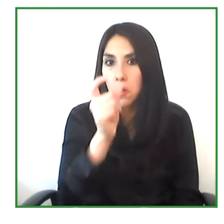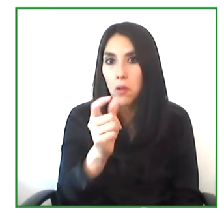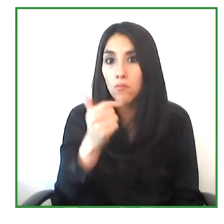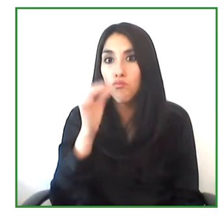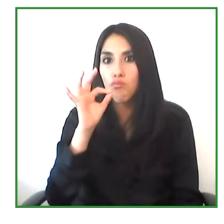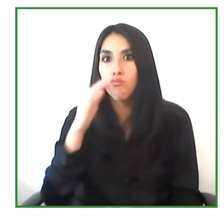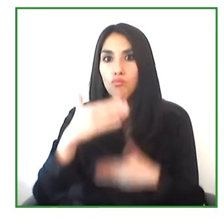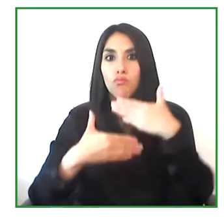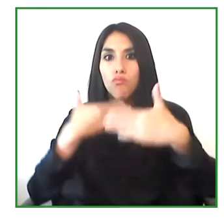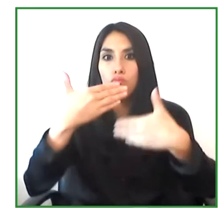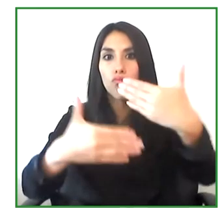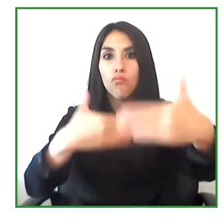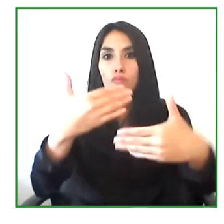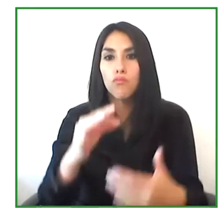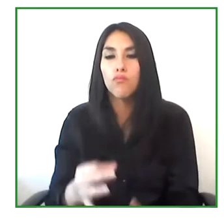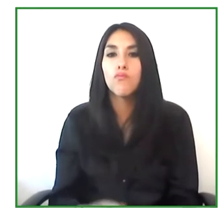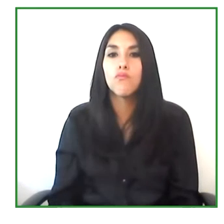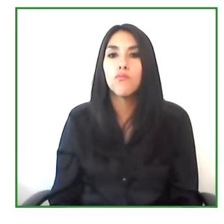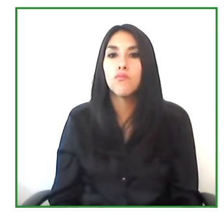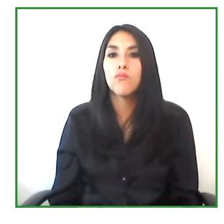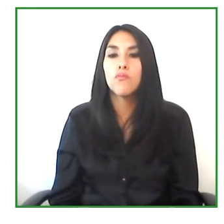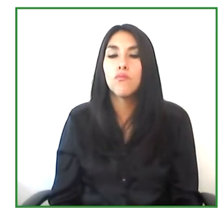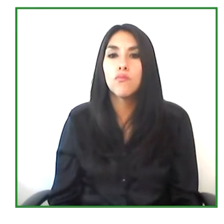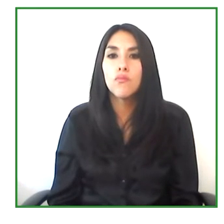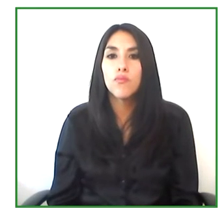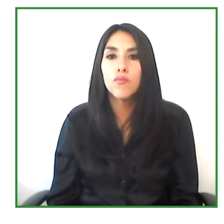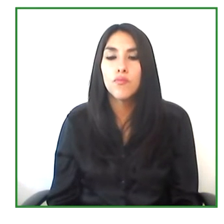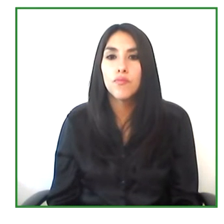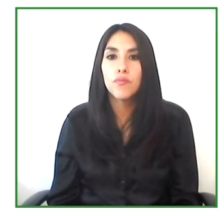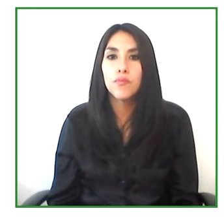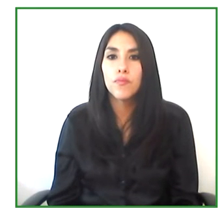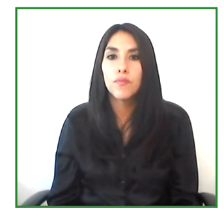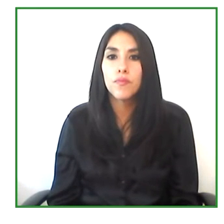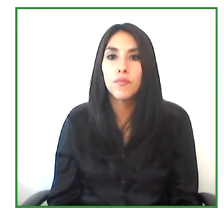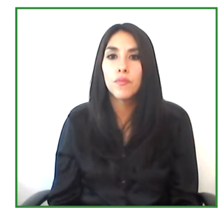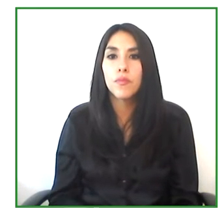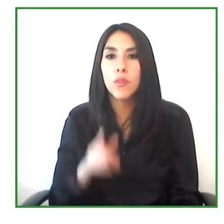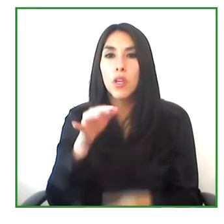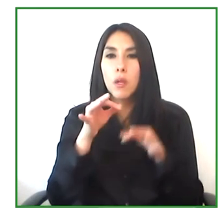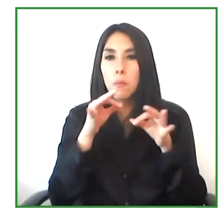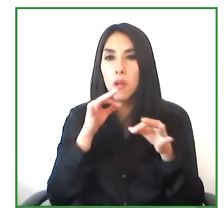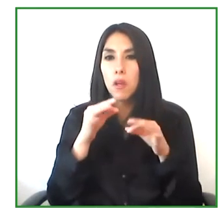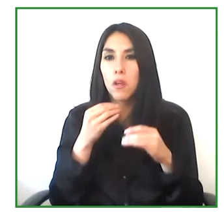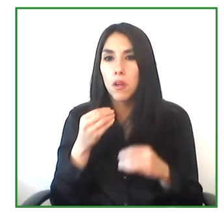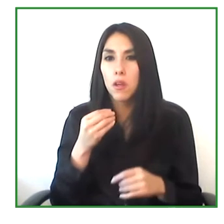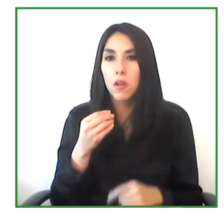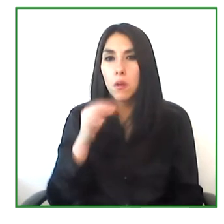So some of the indicators that we've looked at are those